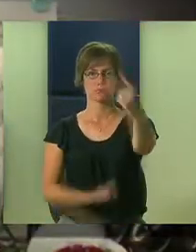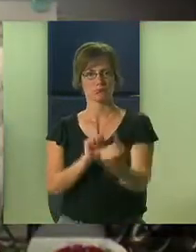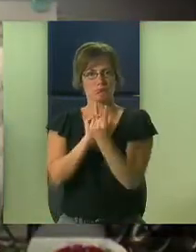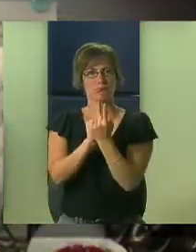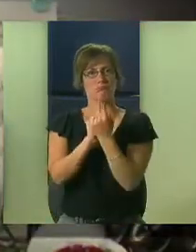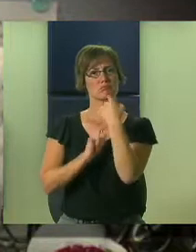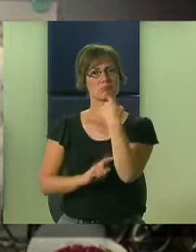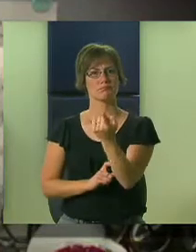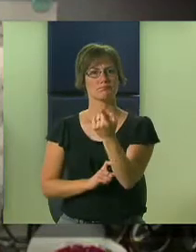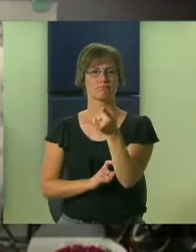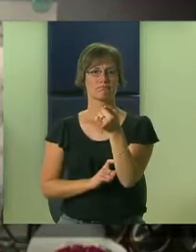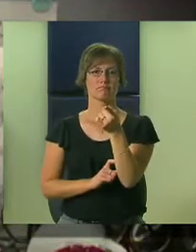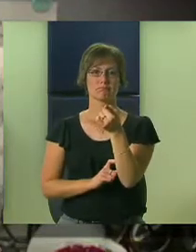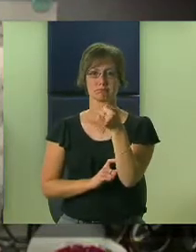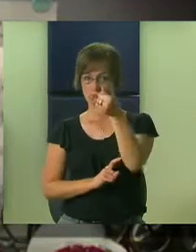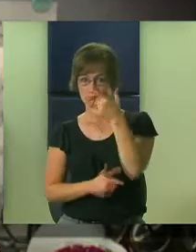program?" and I had heard a lot about PBIS already, so I was familiar. And I thought